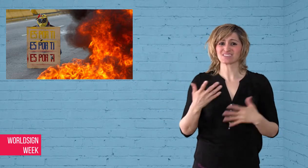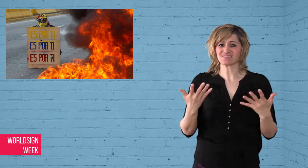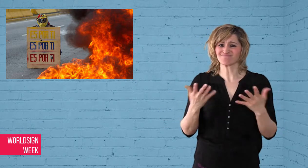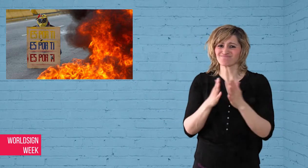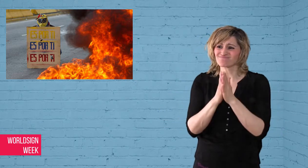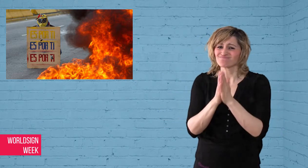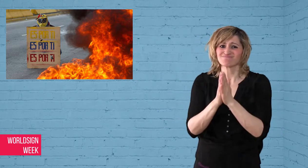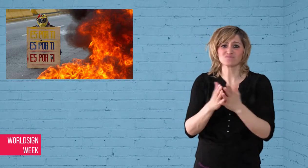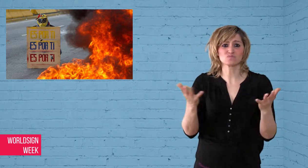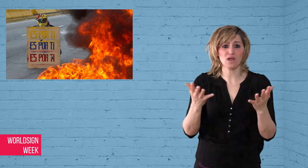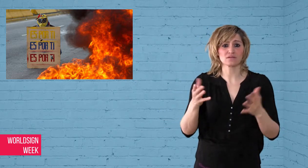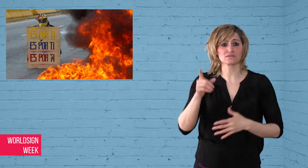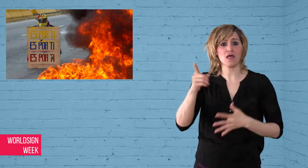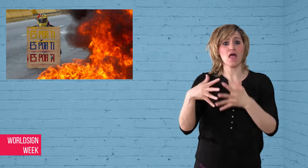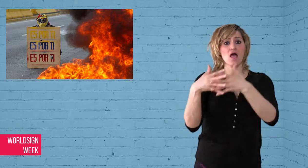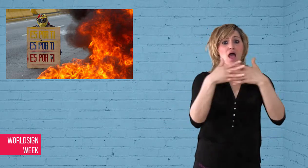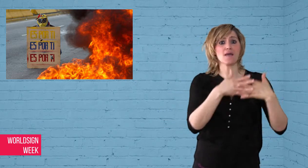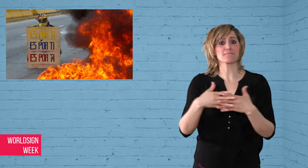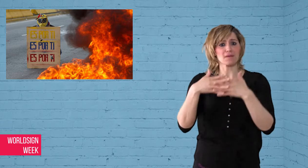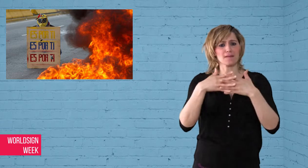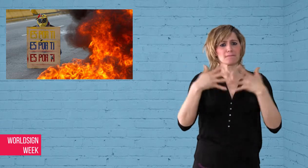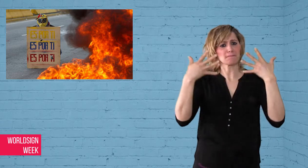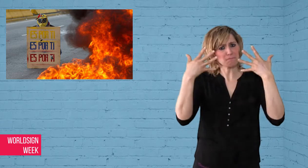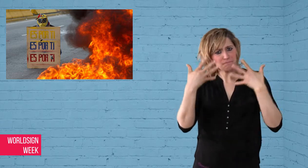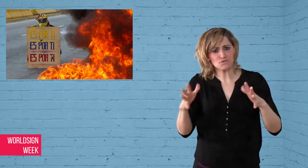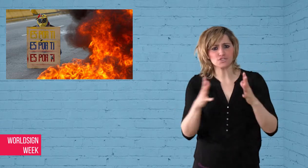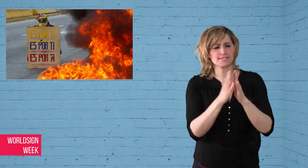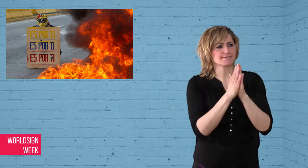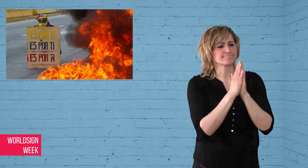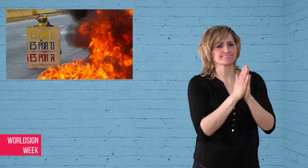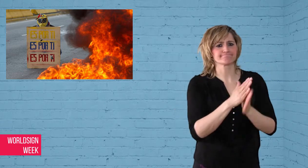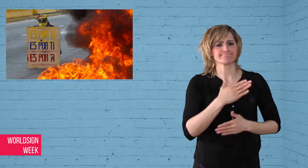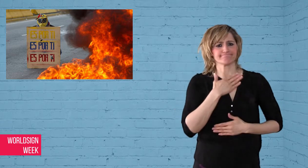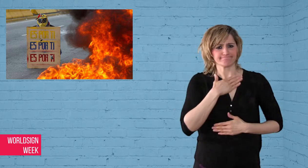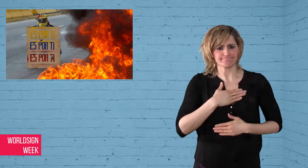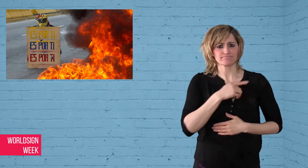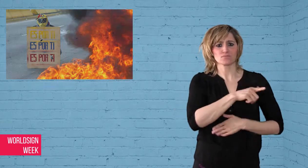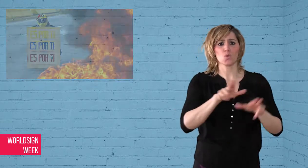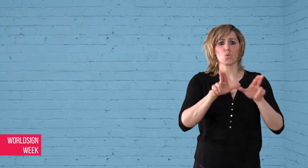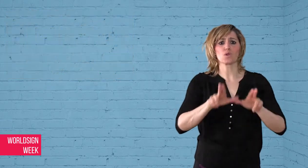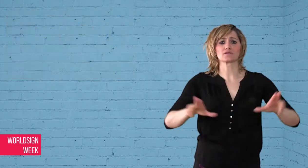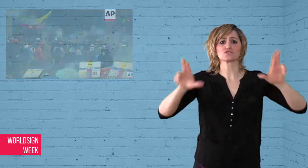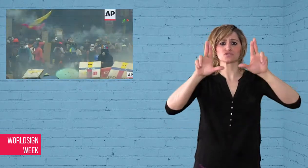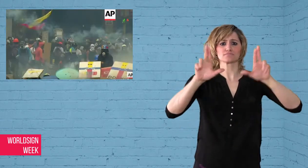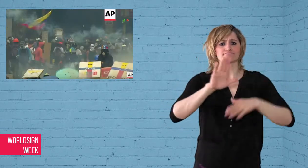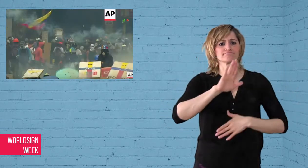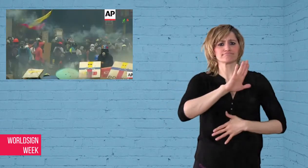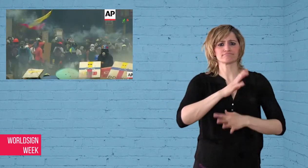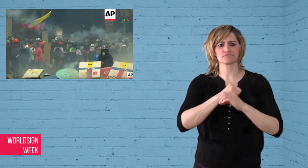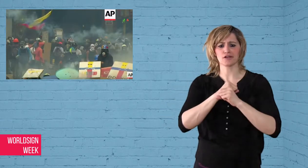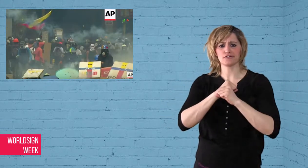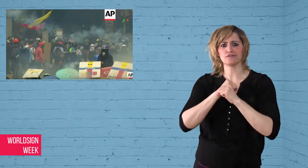Nations Security Council would meet